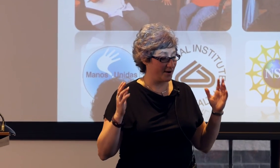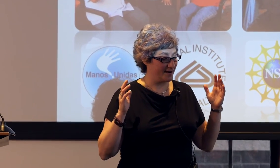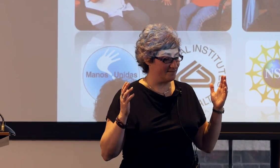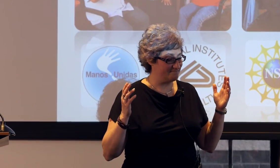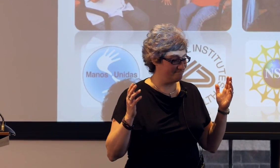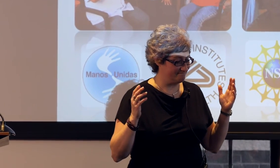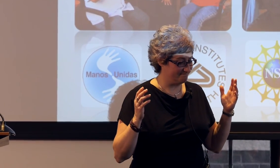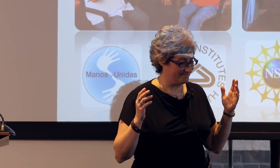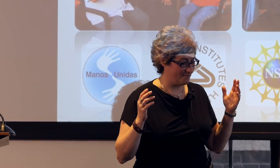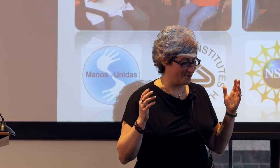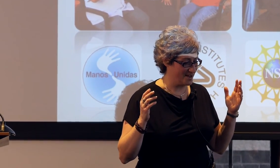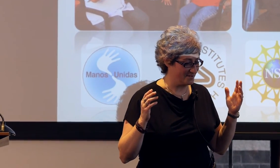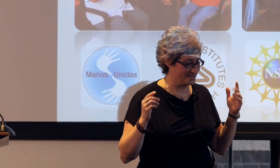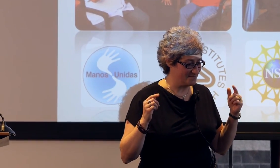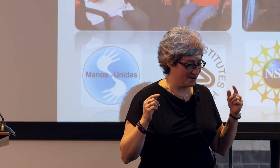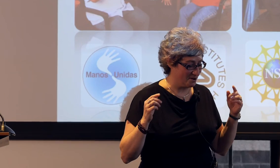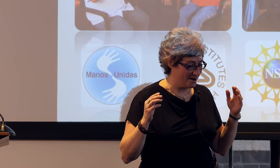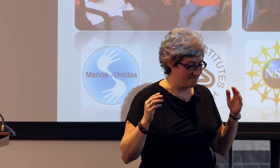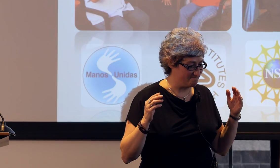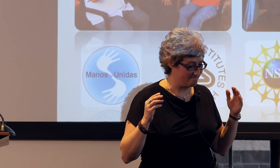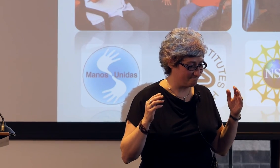Sorry, I'm running on steam here.